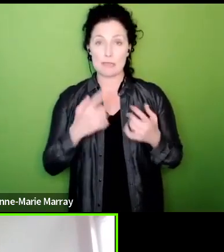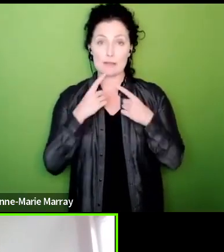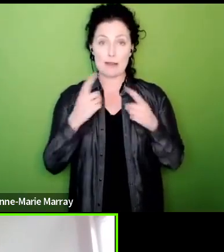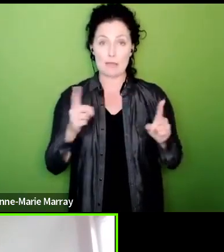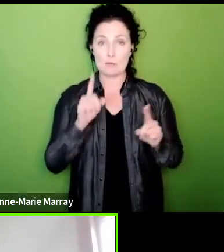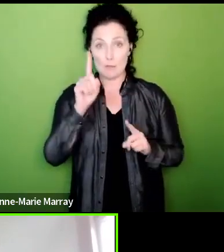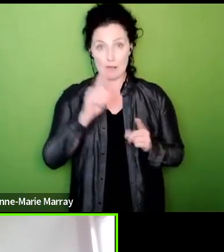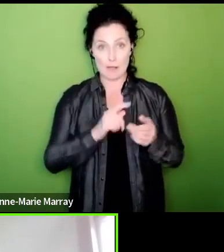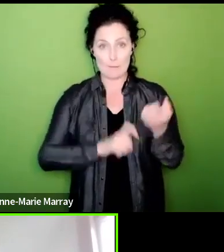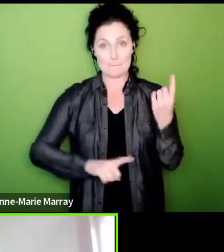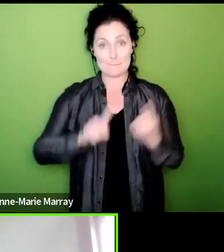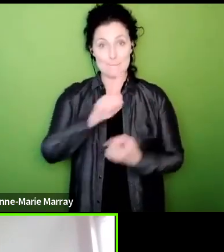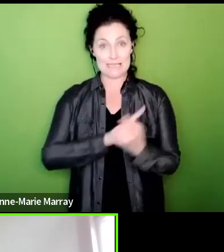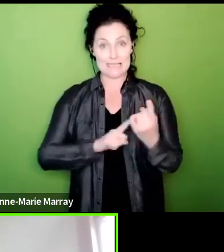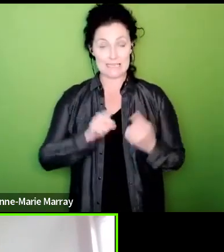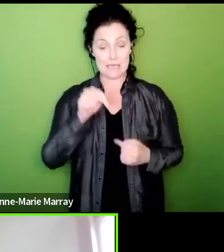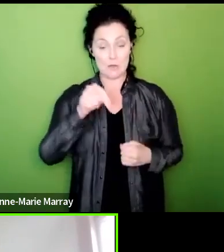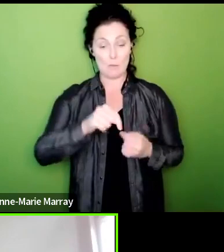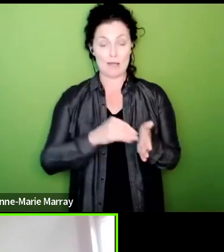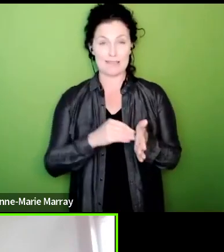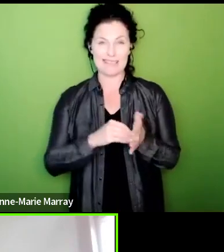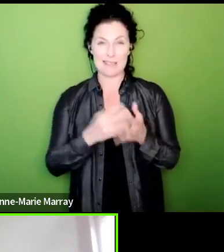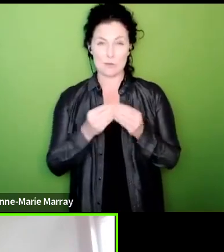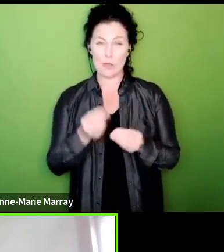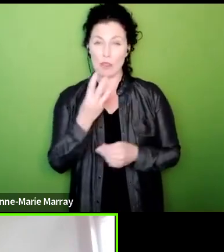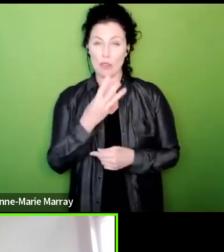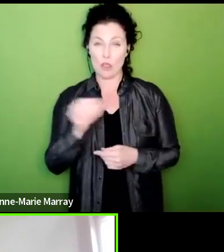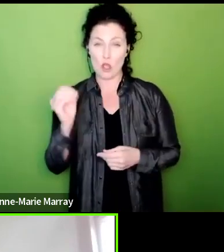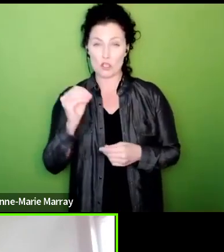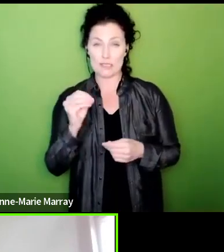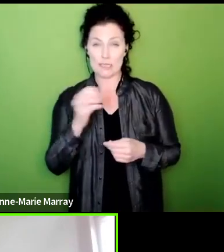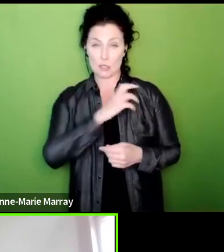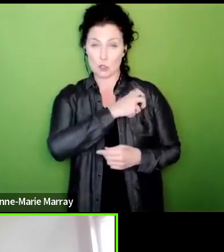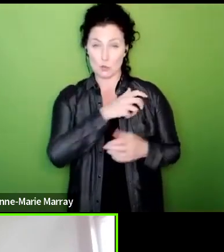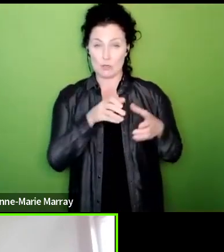with I think 30 unions and what we want to be in the position of is knowing where all